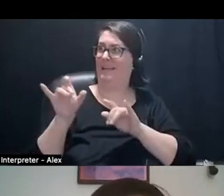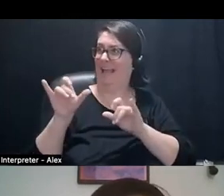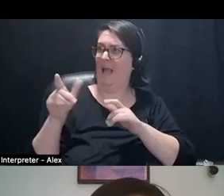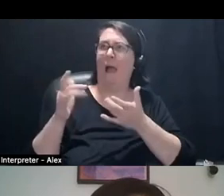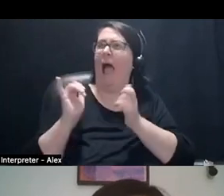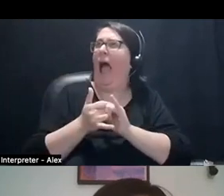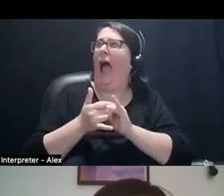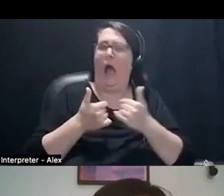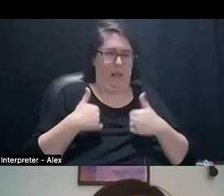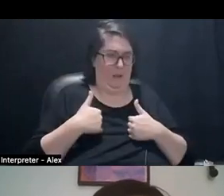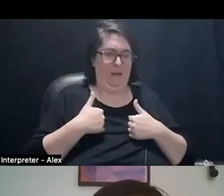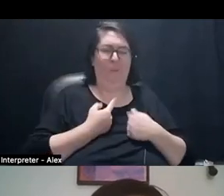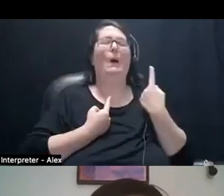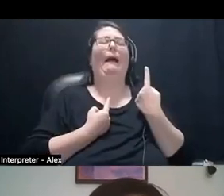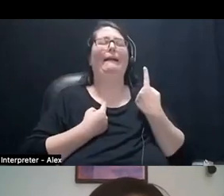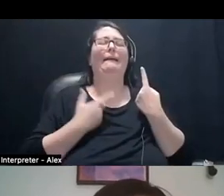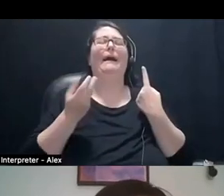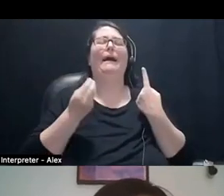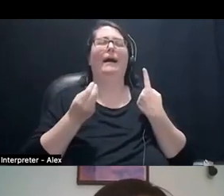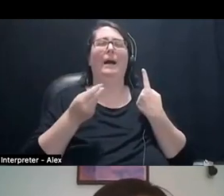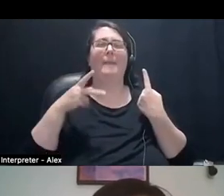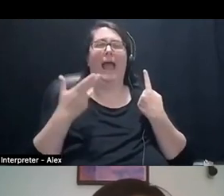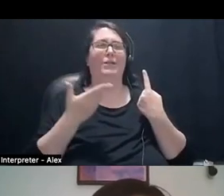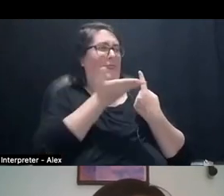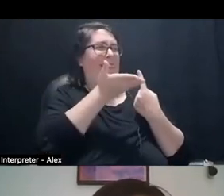How is that possible? I have like one patch and they're in the show. *laughs*